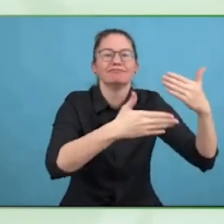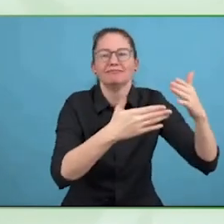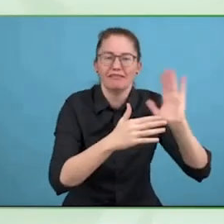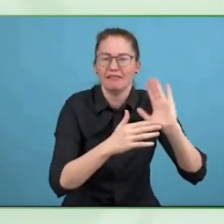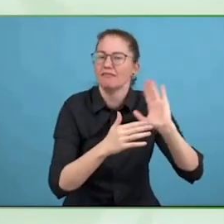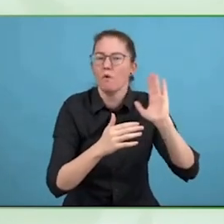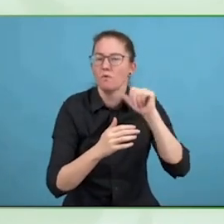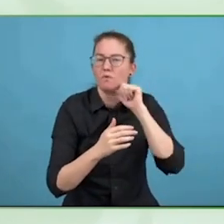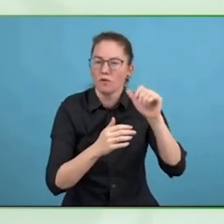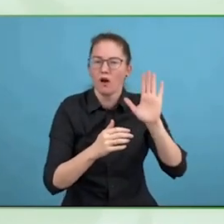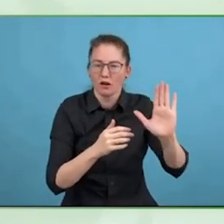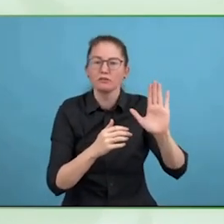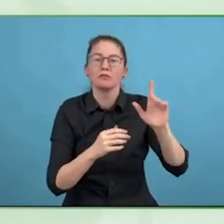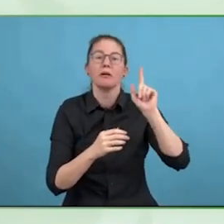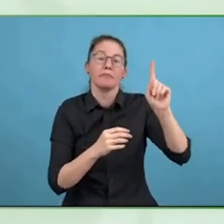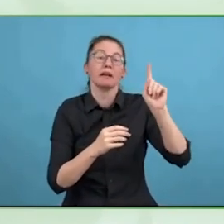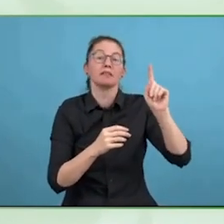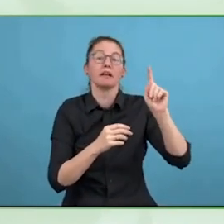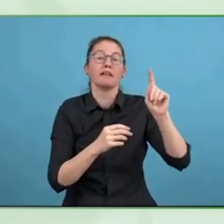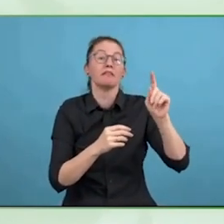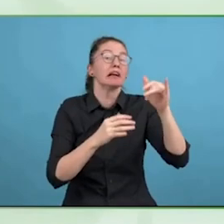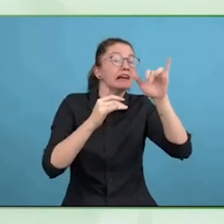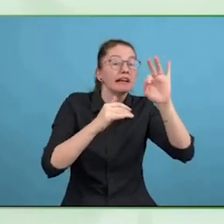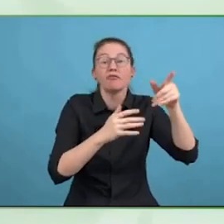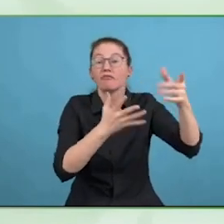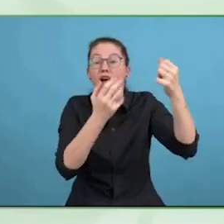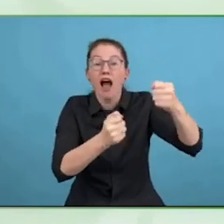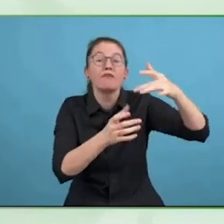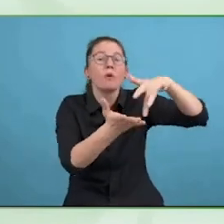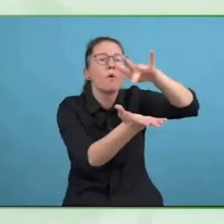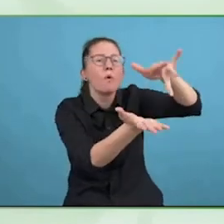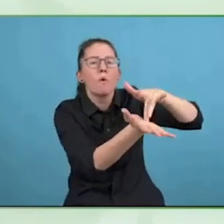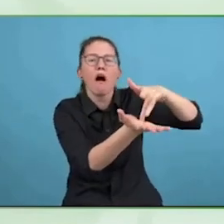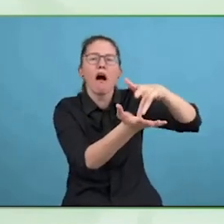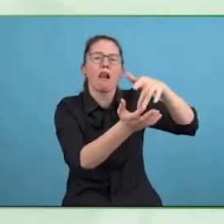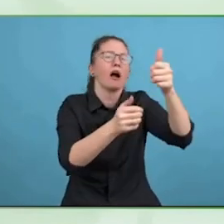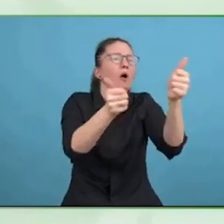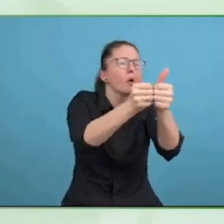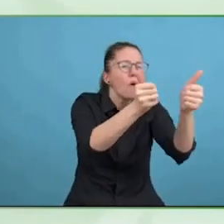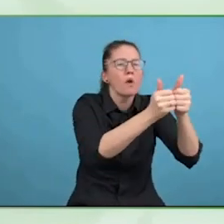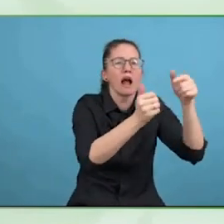As accessible as possible and to collaborate within the UN global